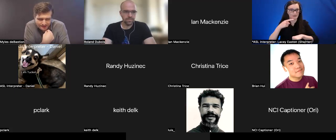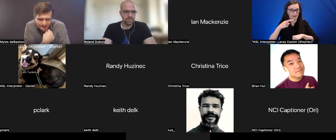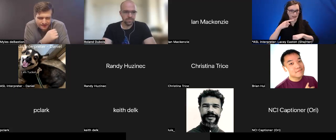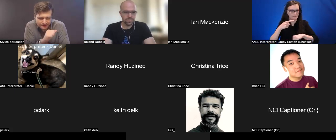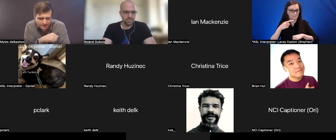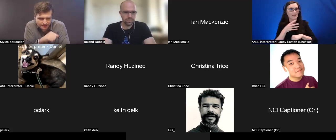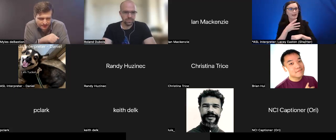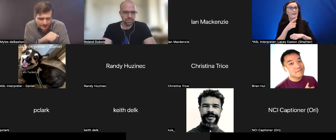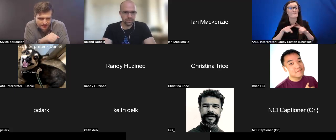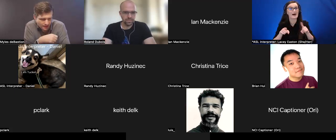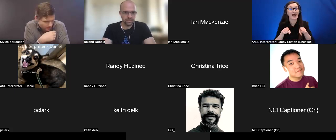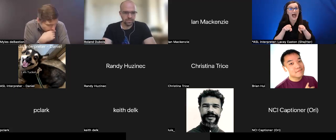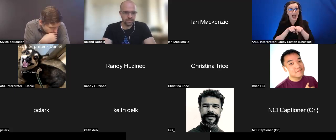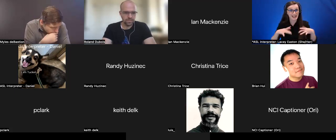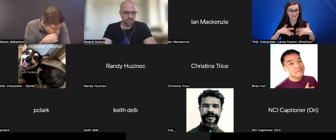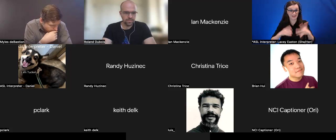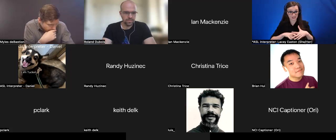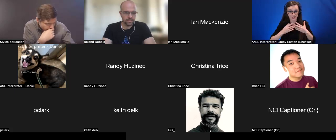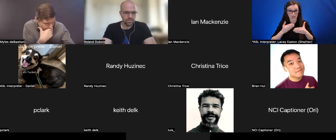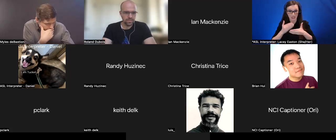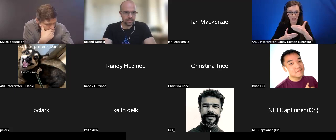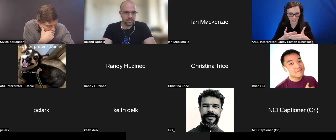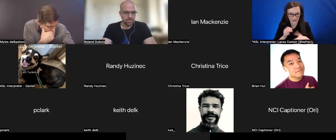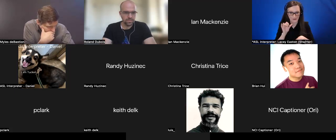into the event, realizing that it didn't quite have the tooling that we needed,